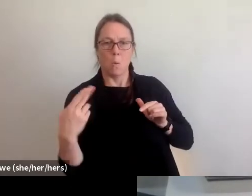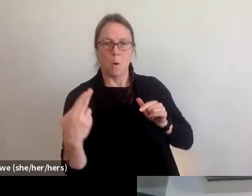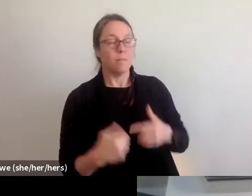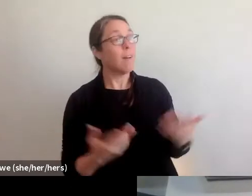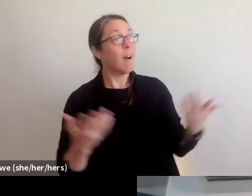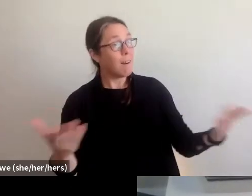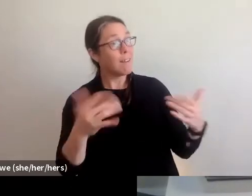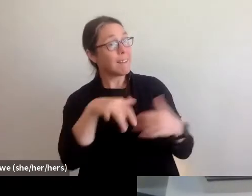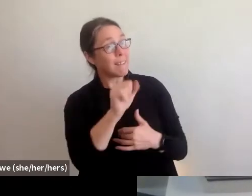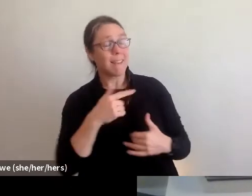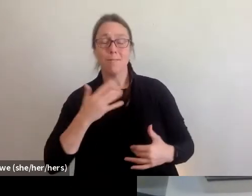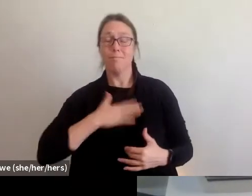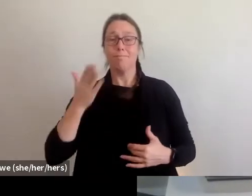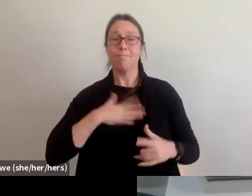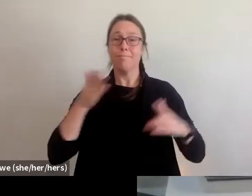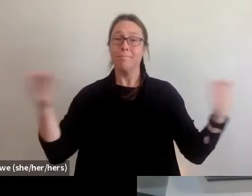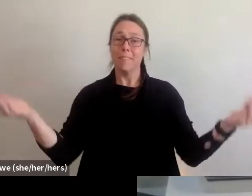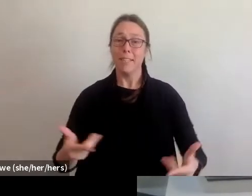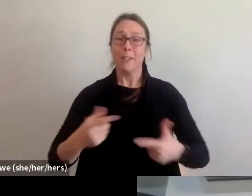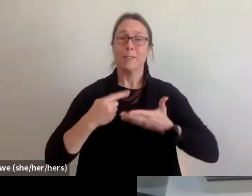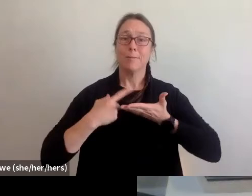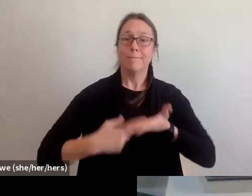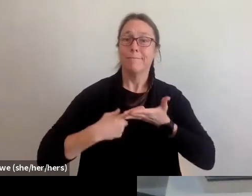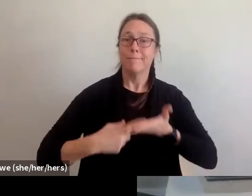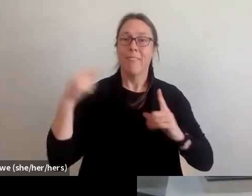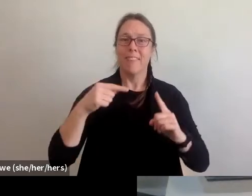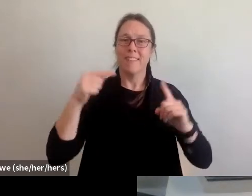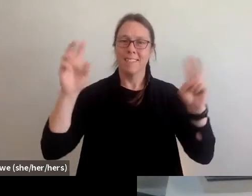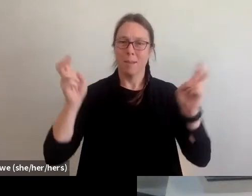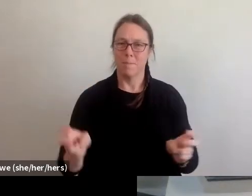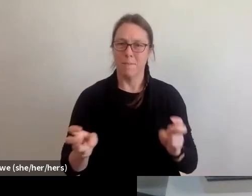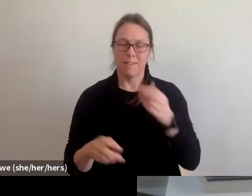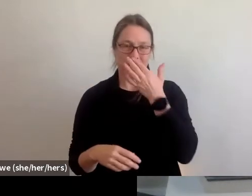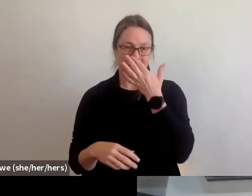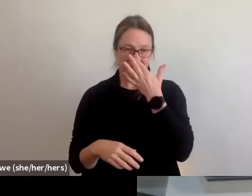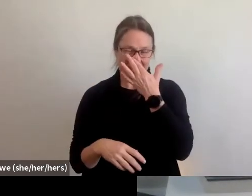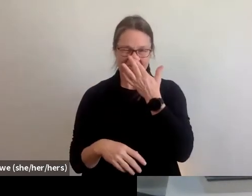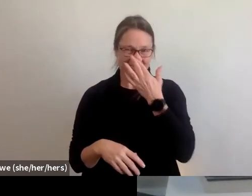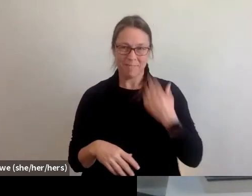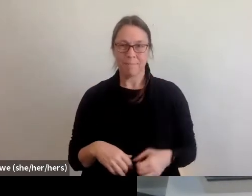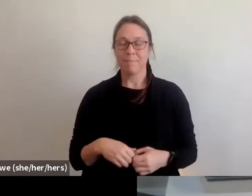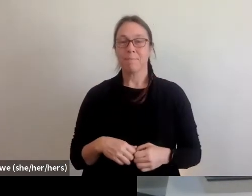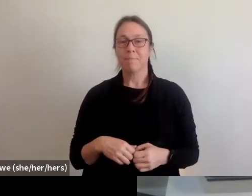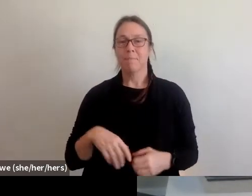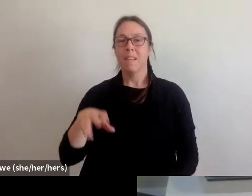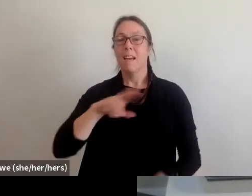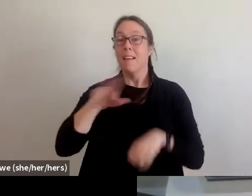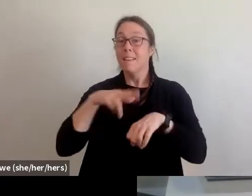and happy to talk with y'all about this important subject. So to answer your question the National Low Income Housing Coalition